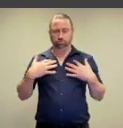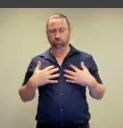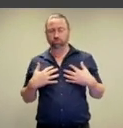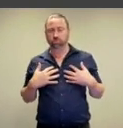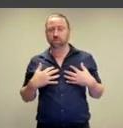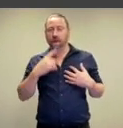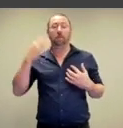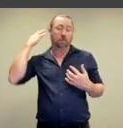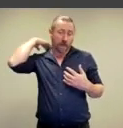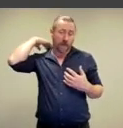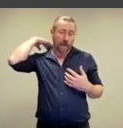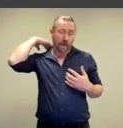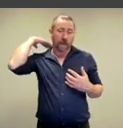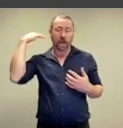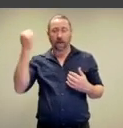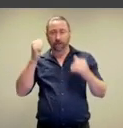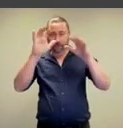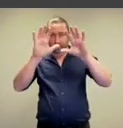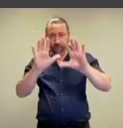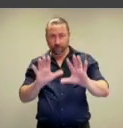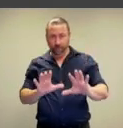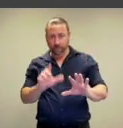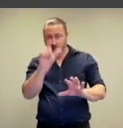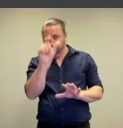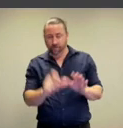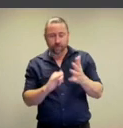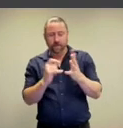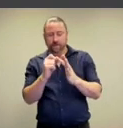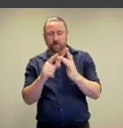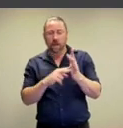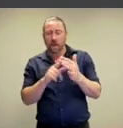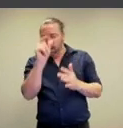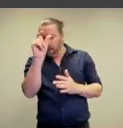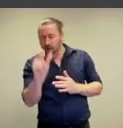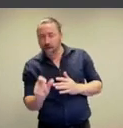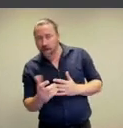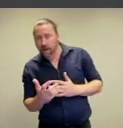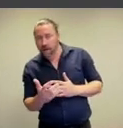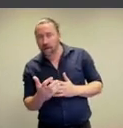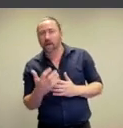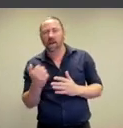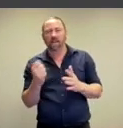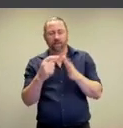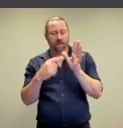chest hair and on the back we see the